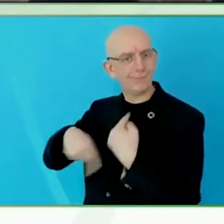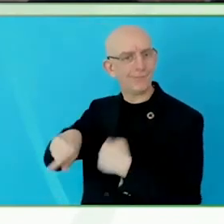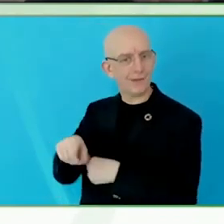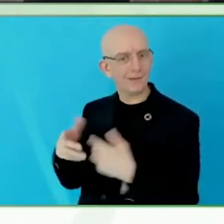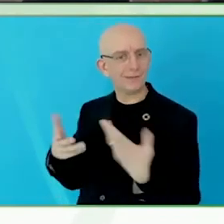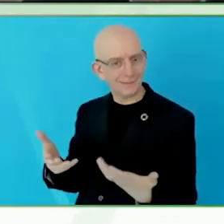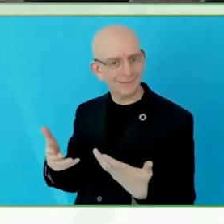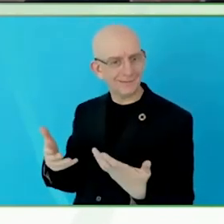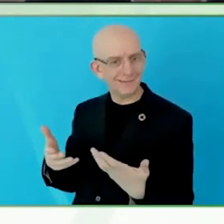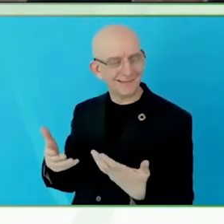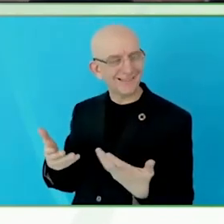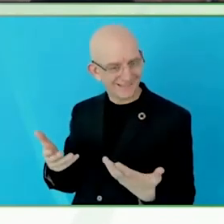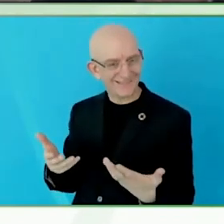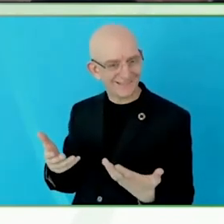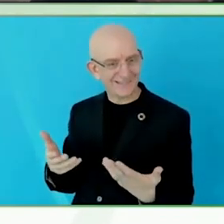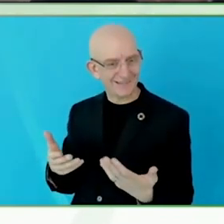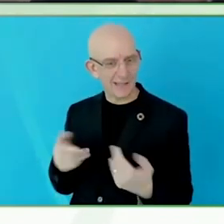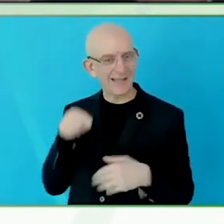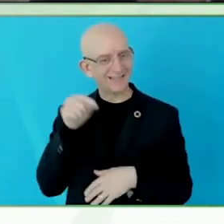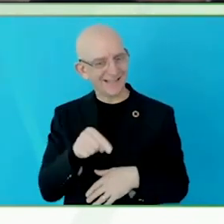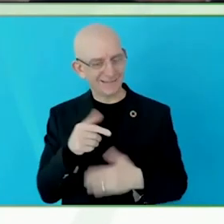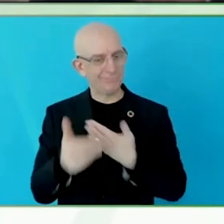performance styles will dictate how technology will develop.